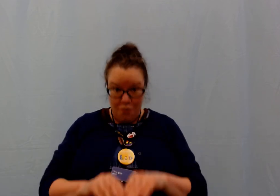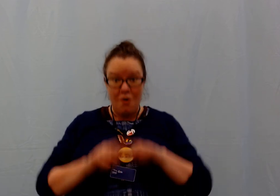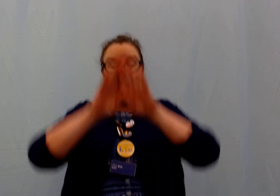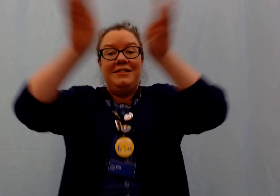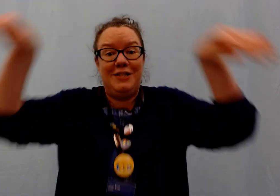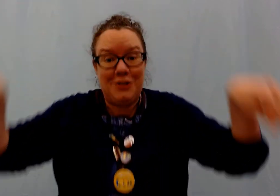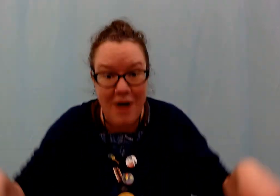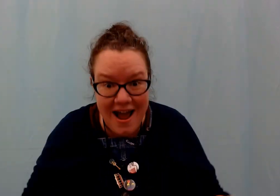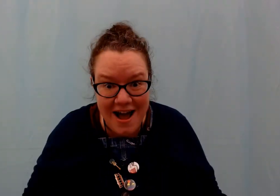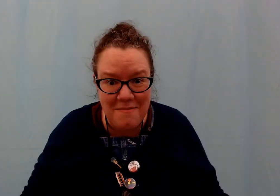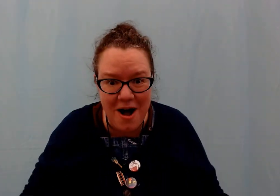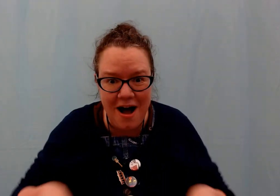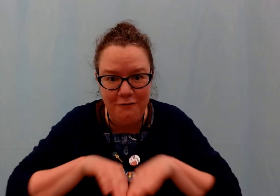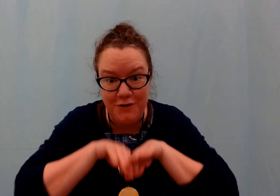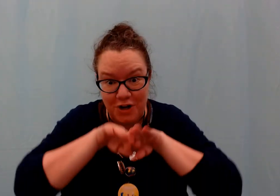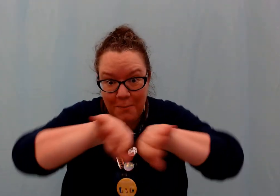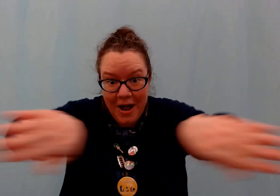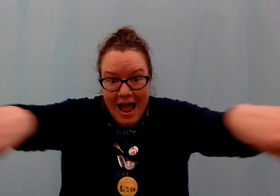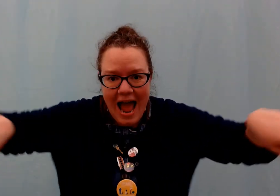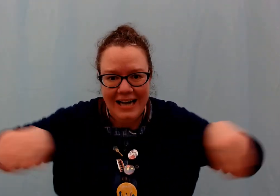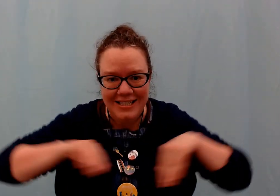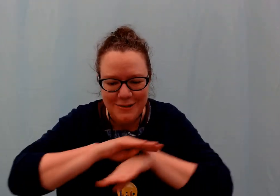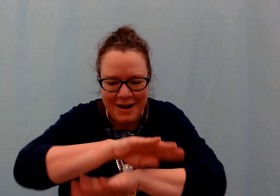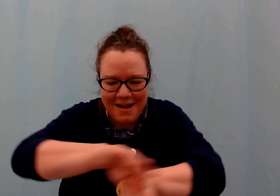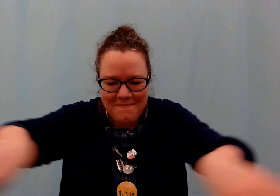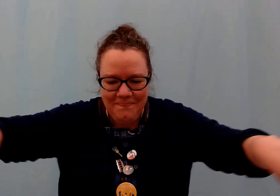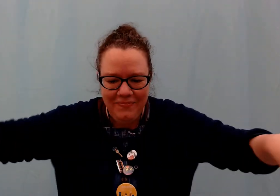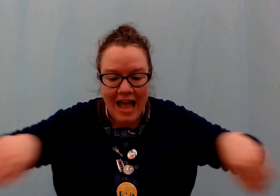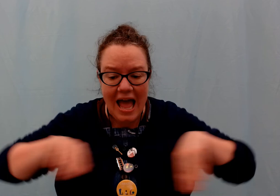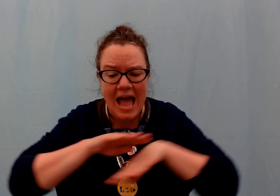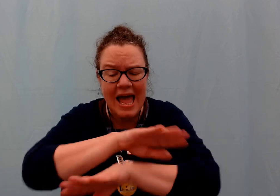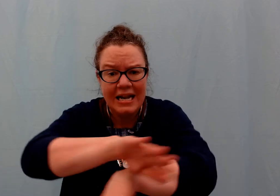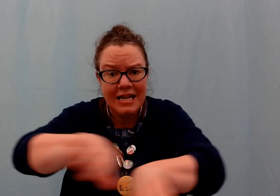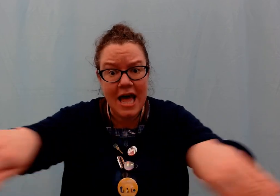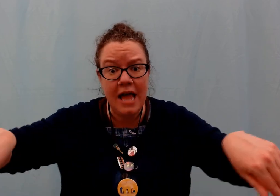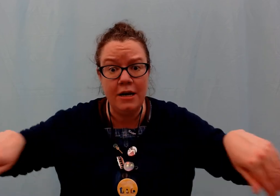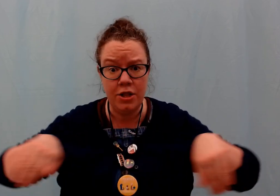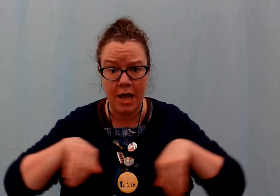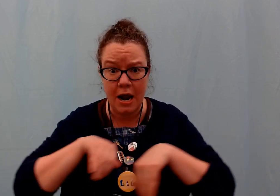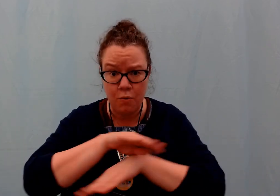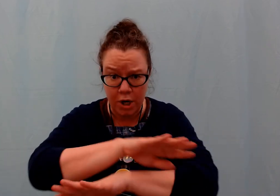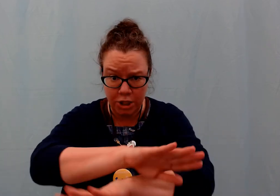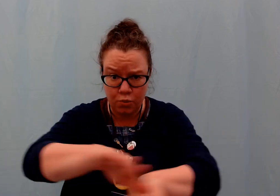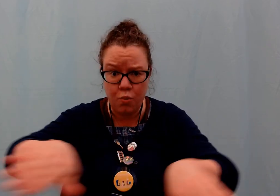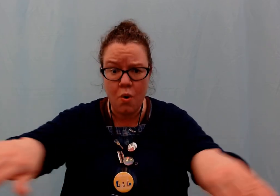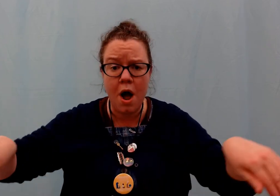once swam off-jump and swim!-and then there was one